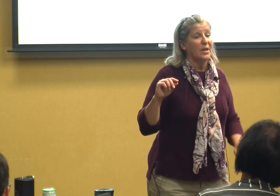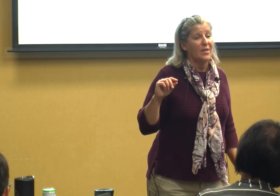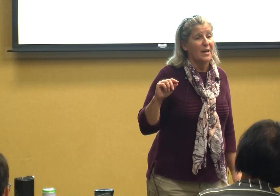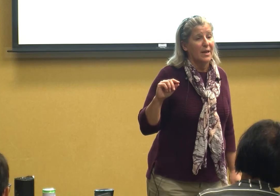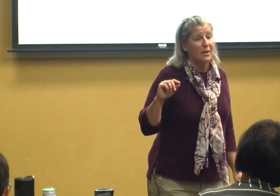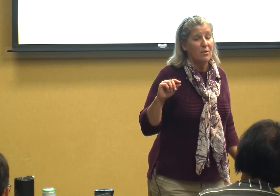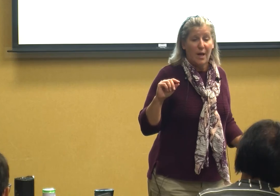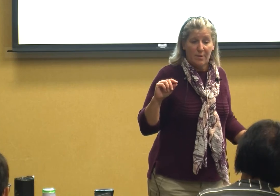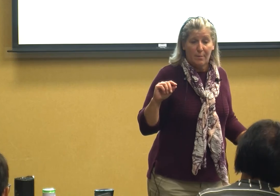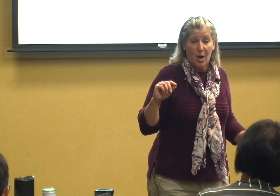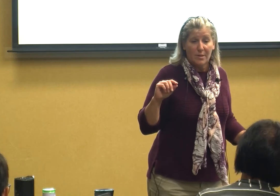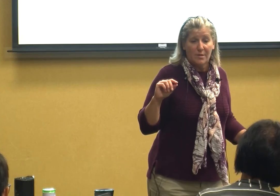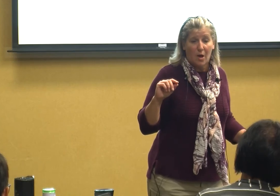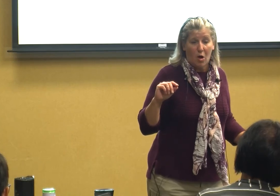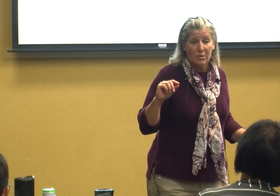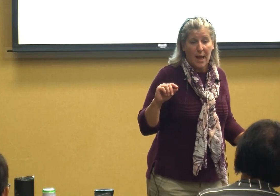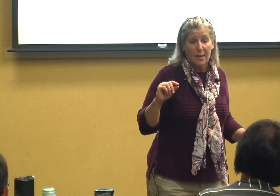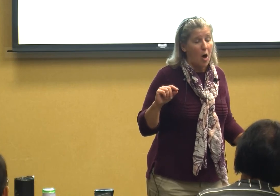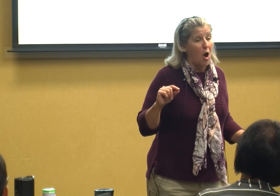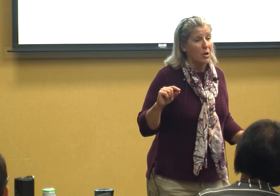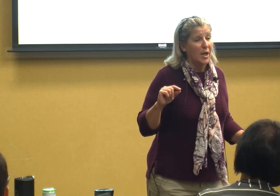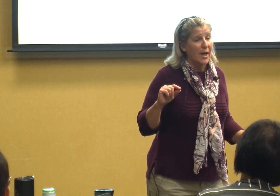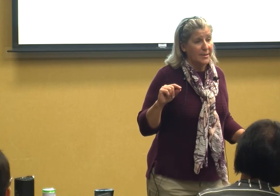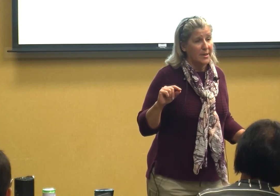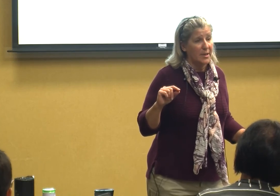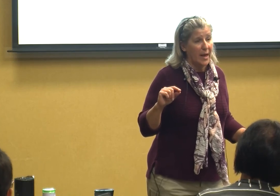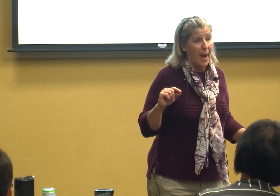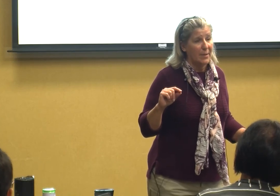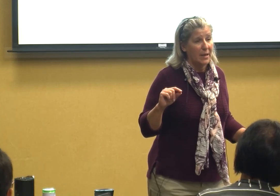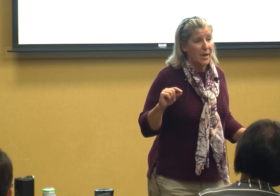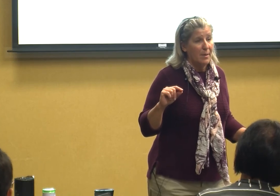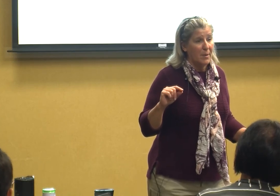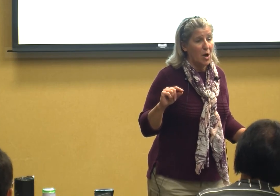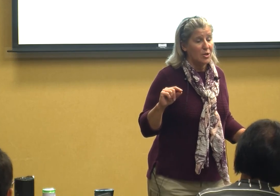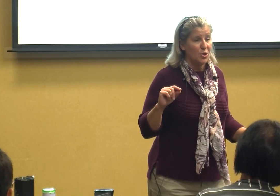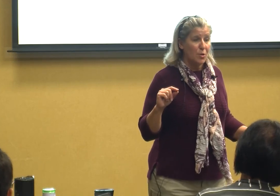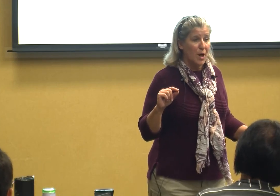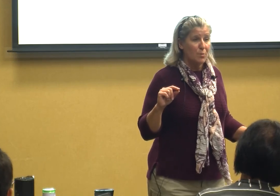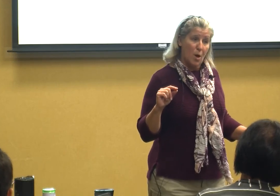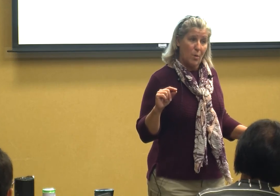at that needle and the box all day long until it happened because you don't know when it's